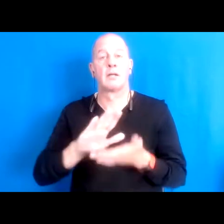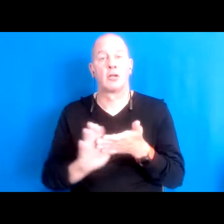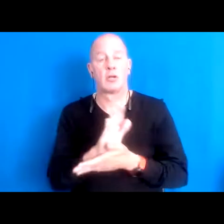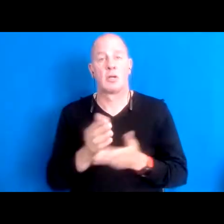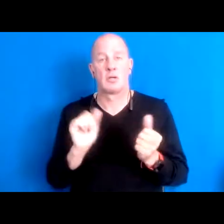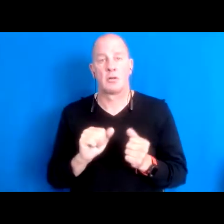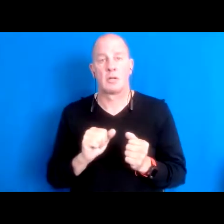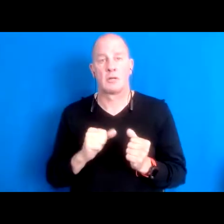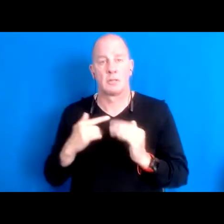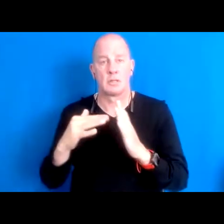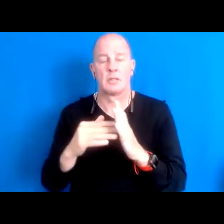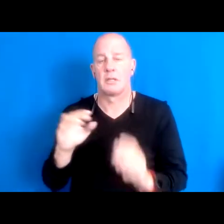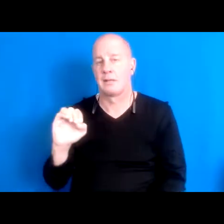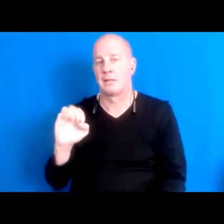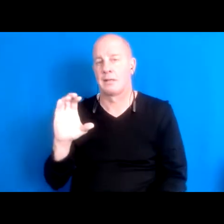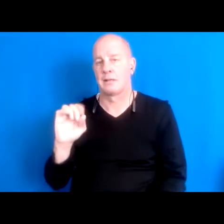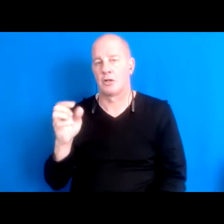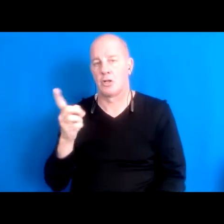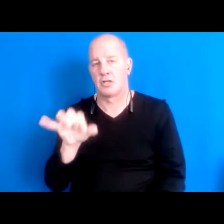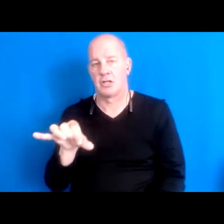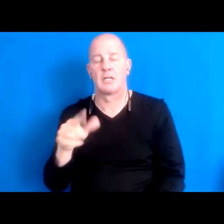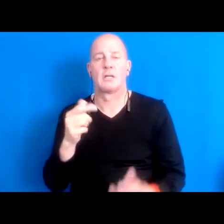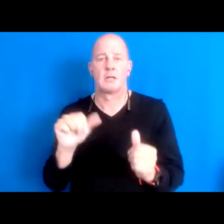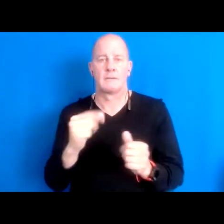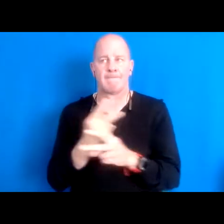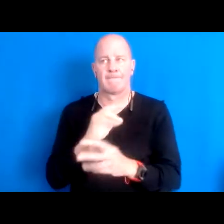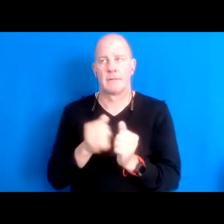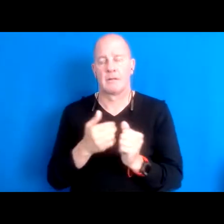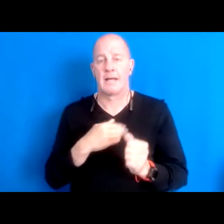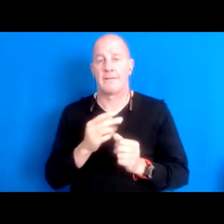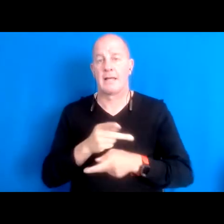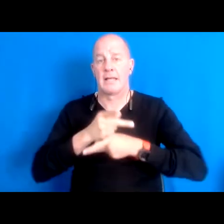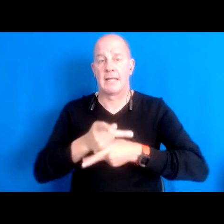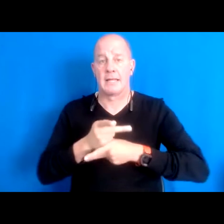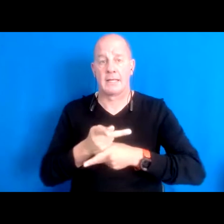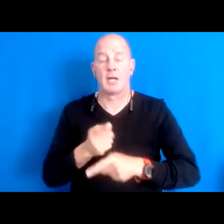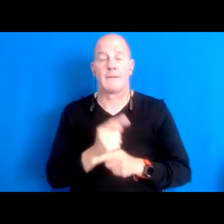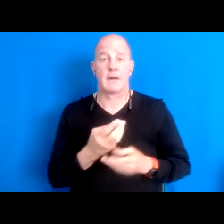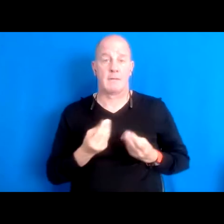try to learn how to return the kind of care that I was getting from the land to the land itself.